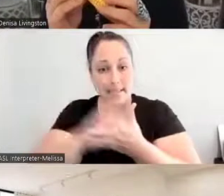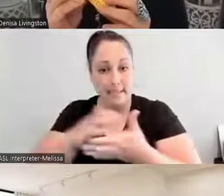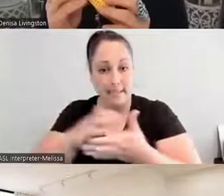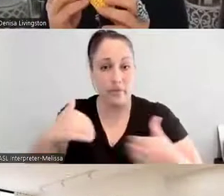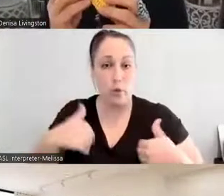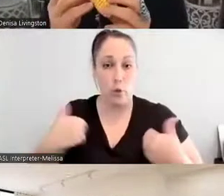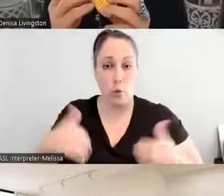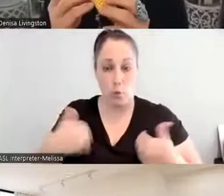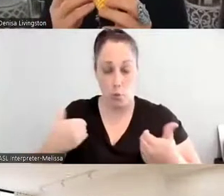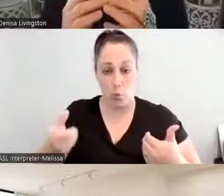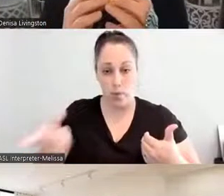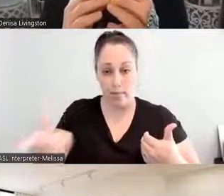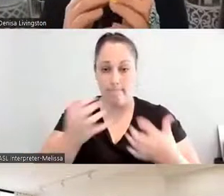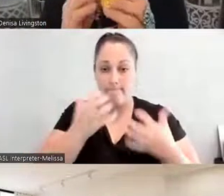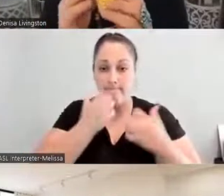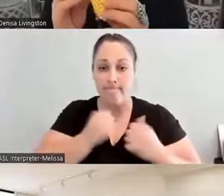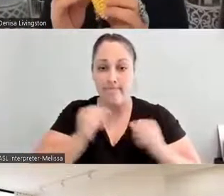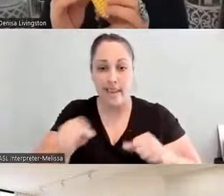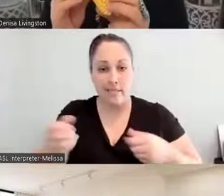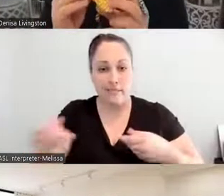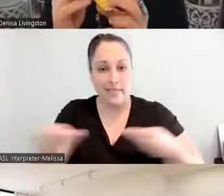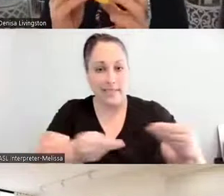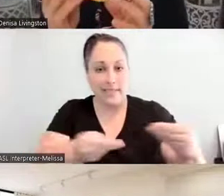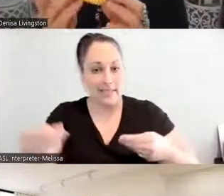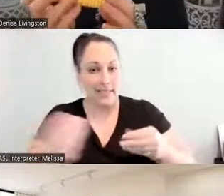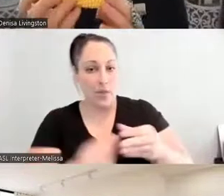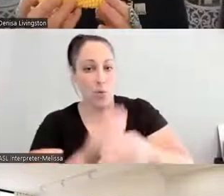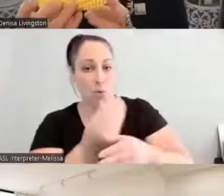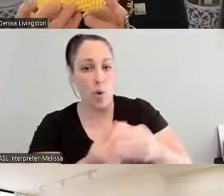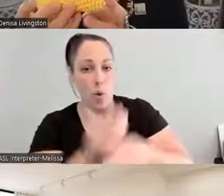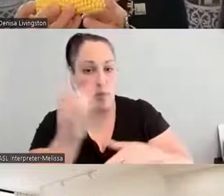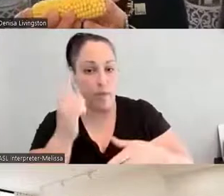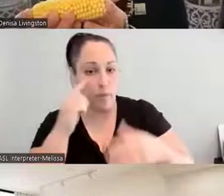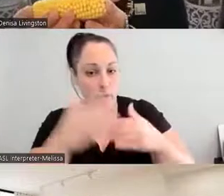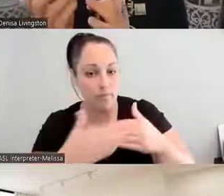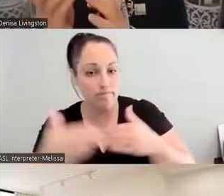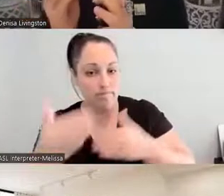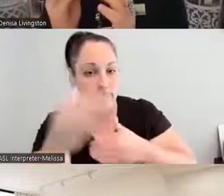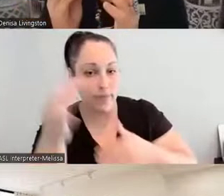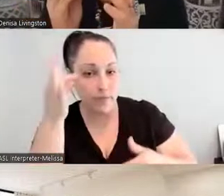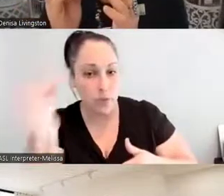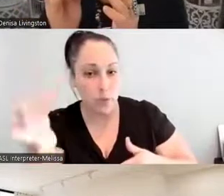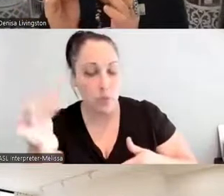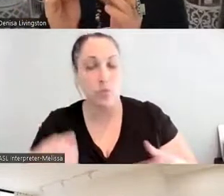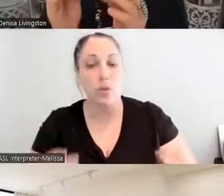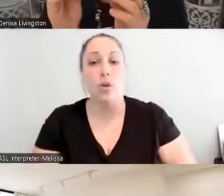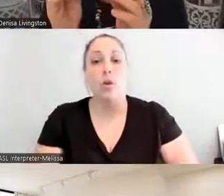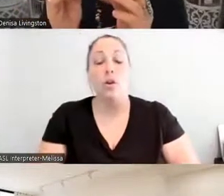to be able to facilitate the growth of the corn. And so this year we had the youth plans, and then also